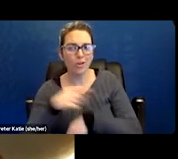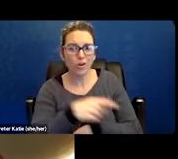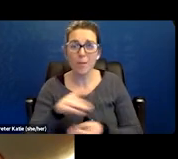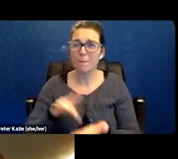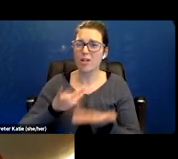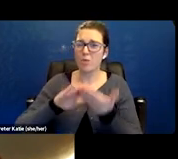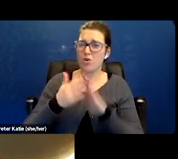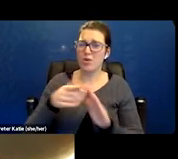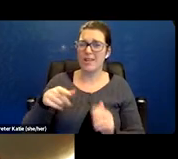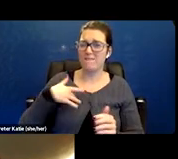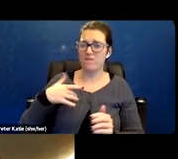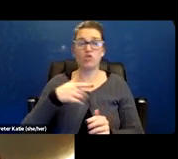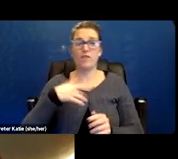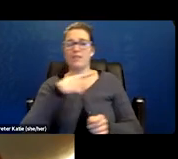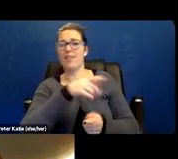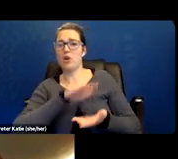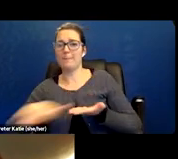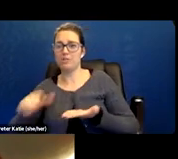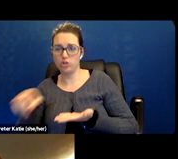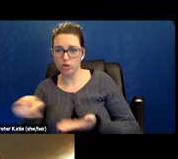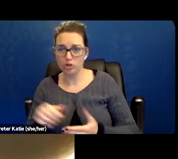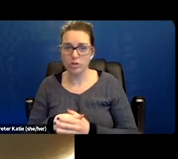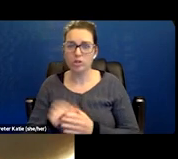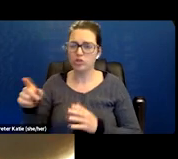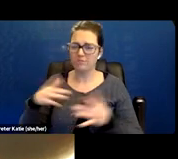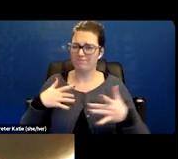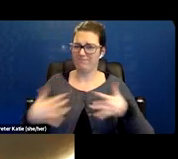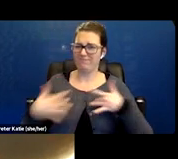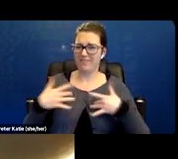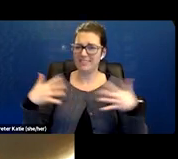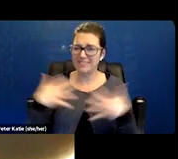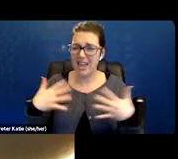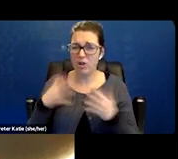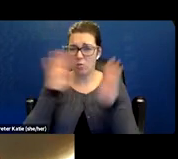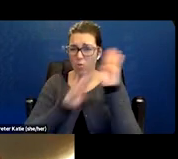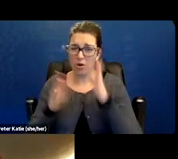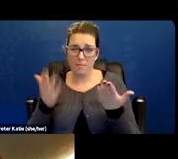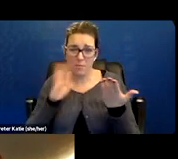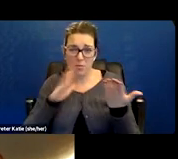is scared that she might die and contemplates whether life is worth living. Does she have Long COVID?